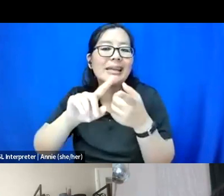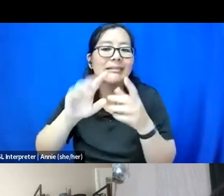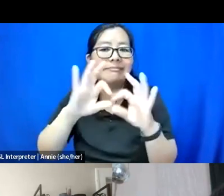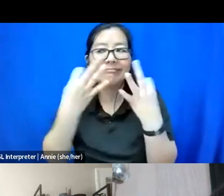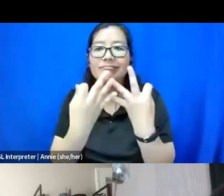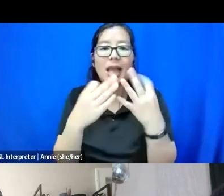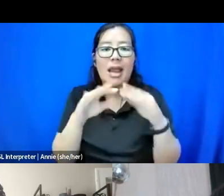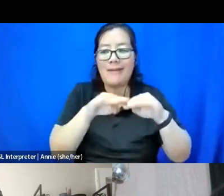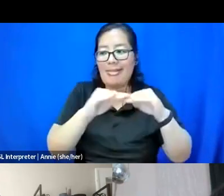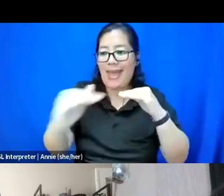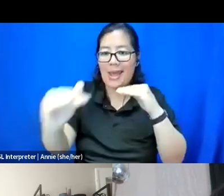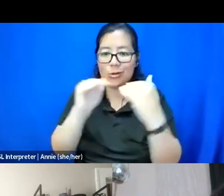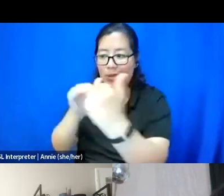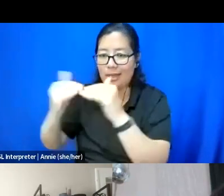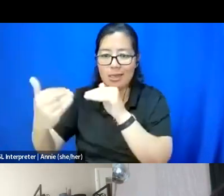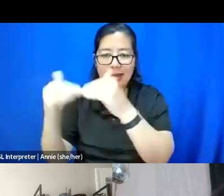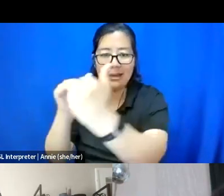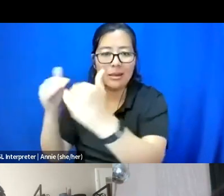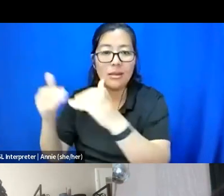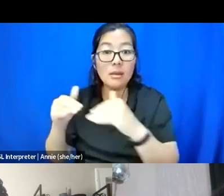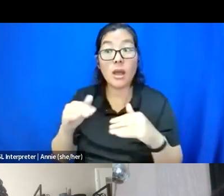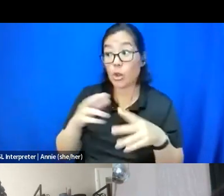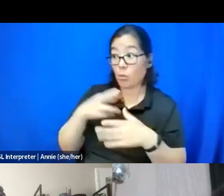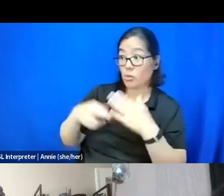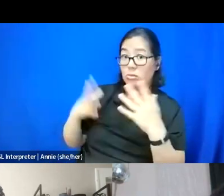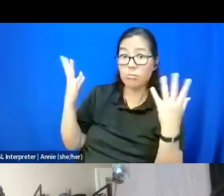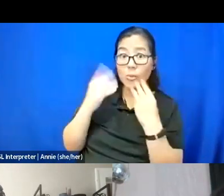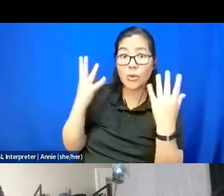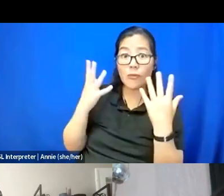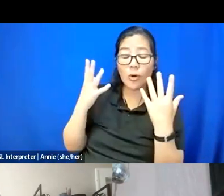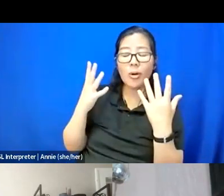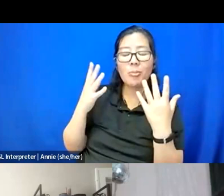you know, while it's beautiful, the result is beautiful, I feel like this is a thing you're going to hear me say multiple times today.